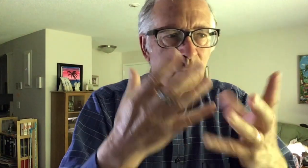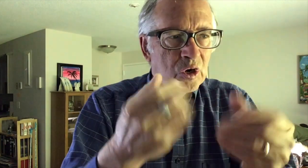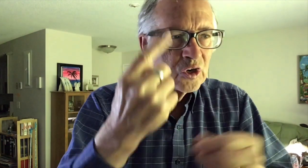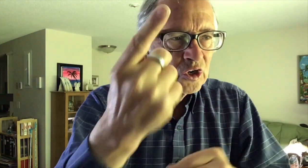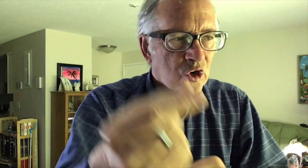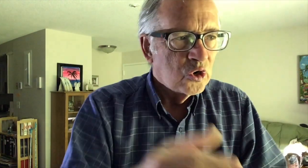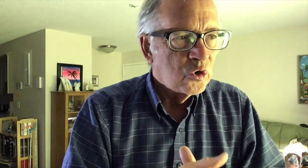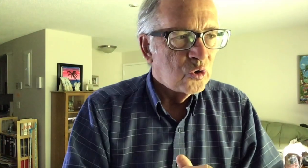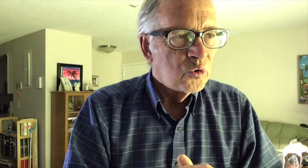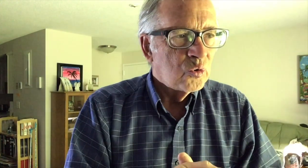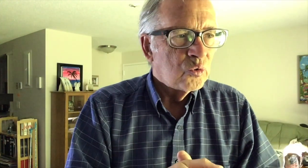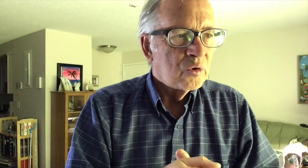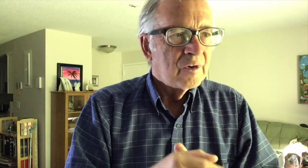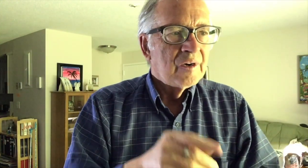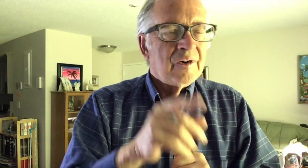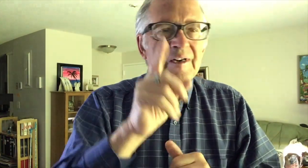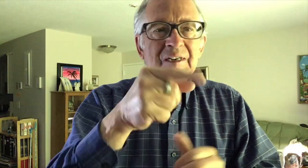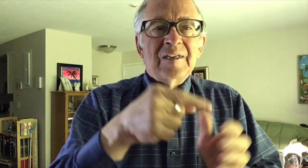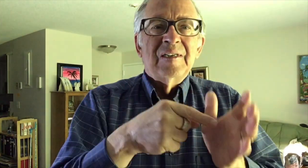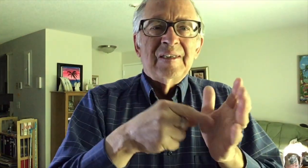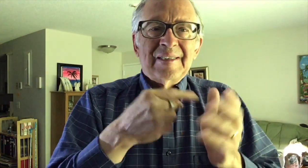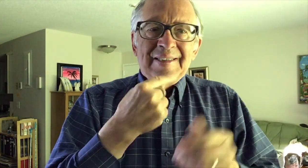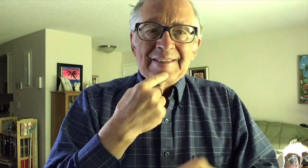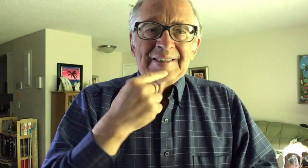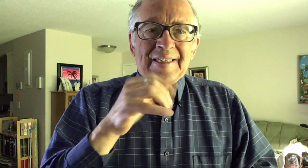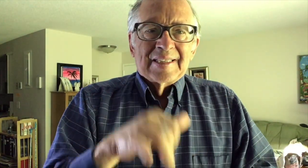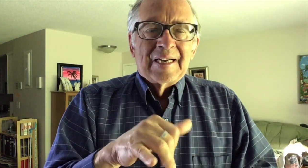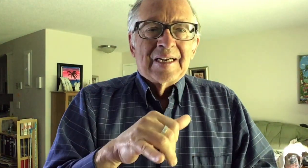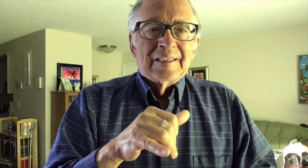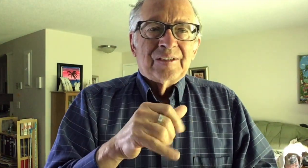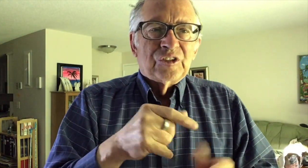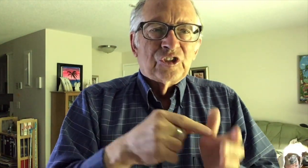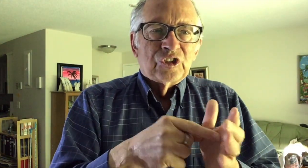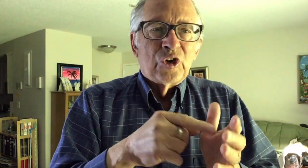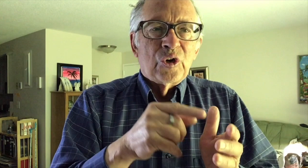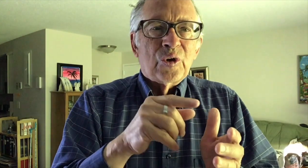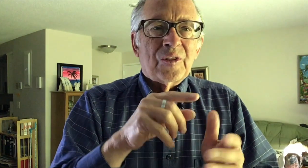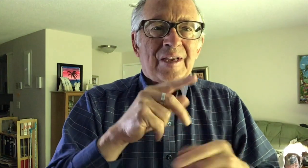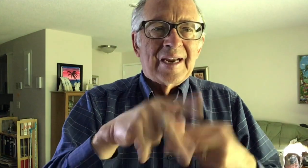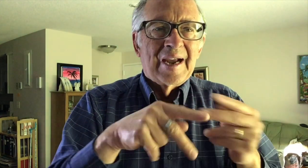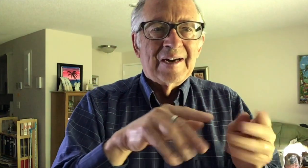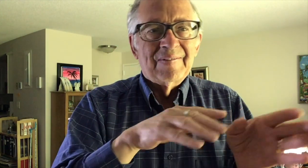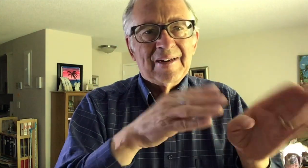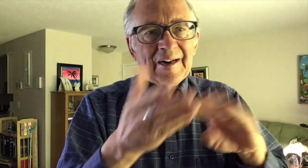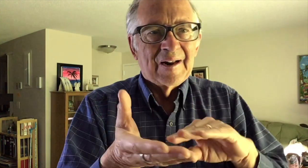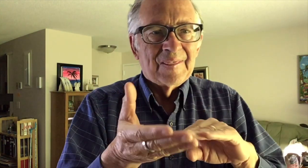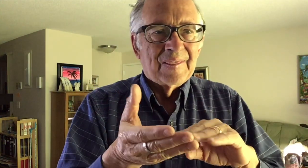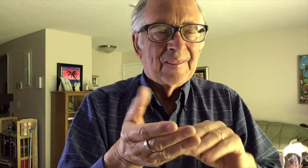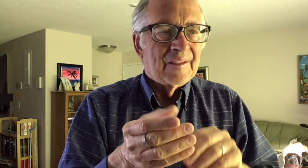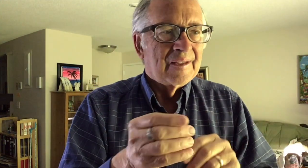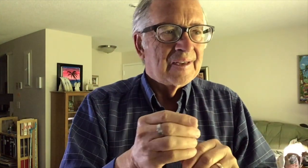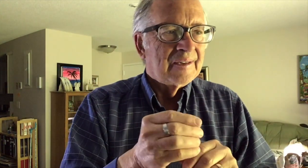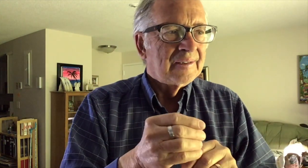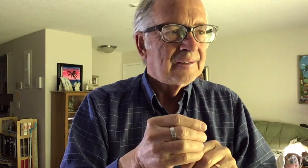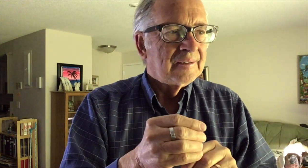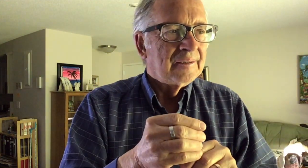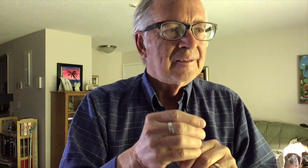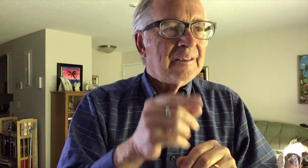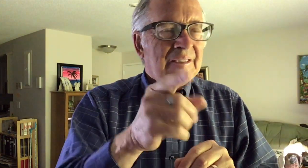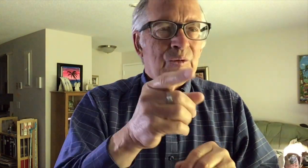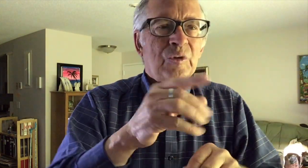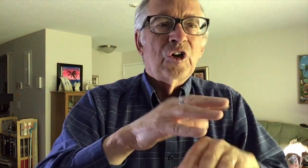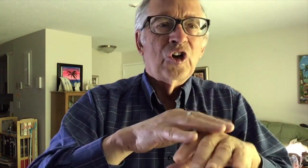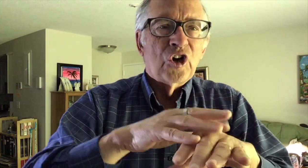you do not want to go." He said this signifying by what kind of death he